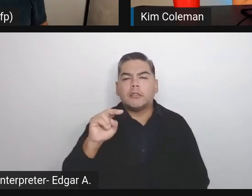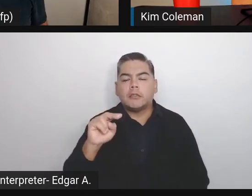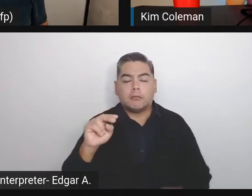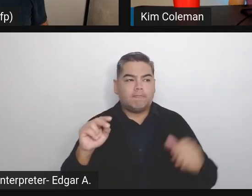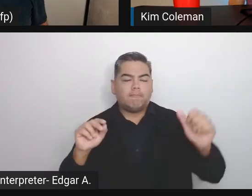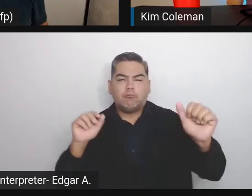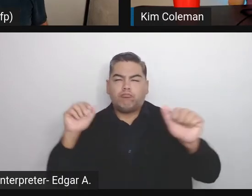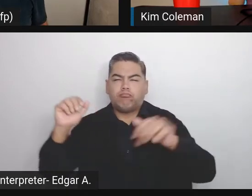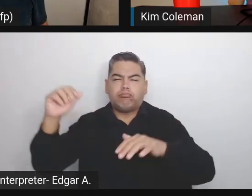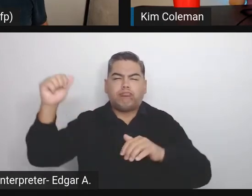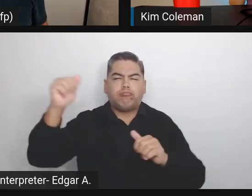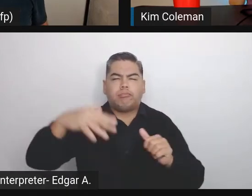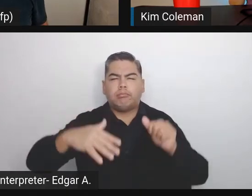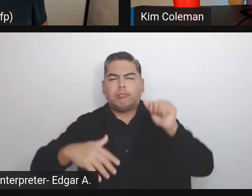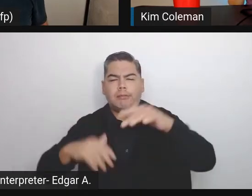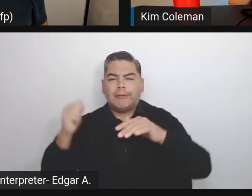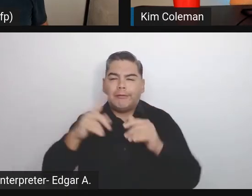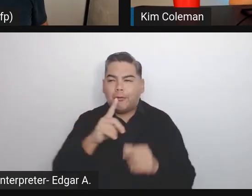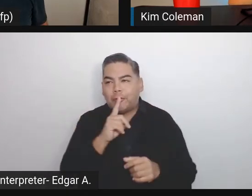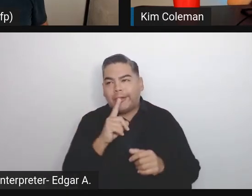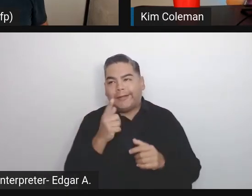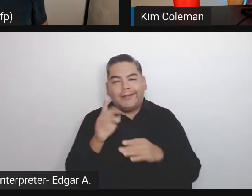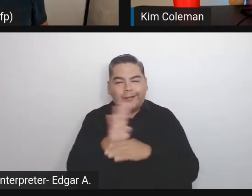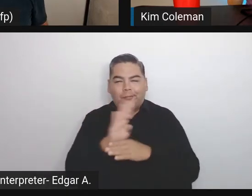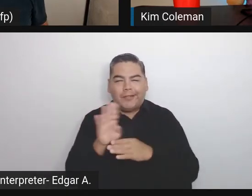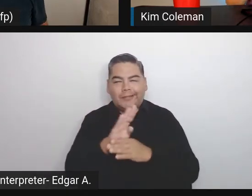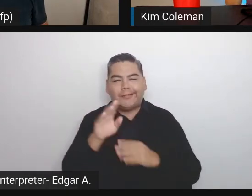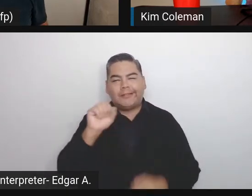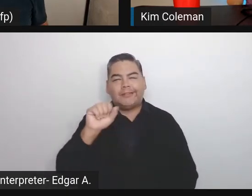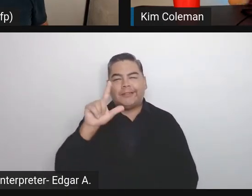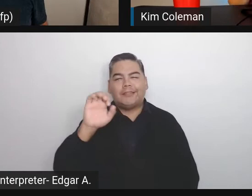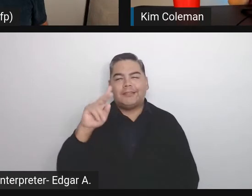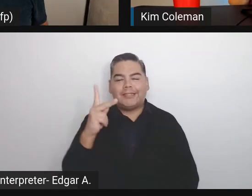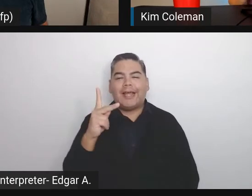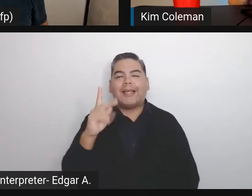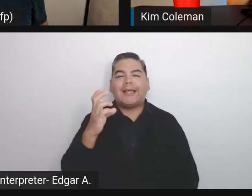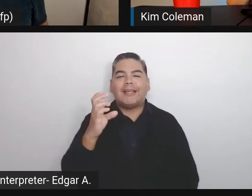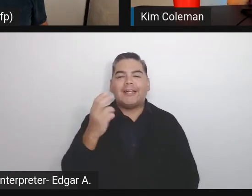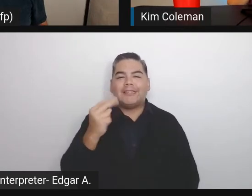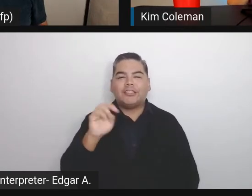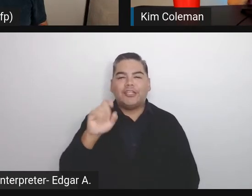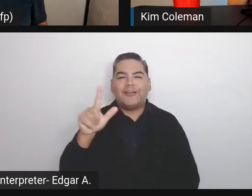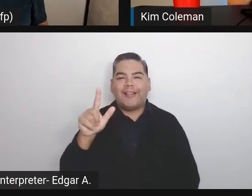It can be a busy Slack channel to be a part of. Use that Mute and only be in the channels or have them active,